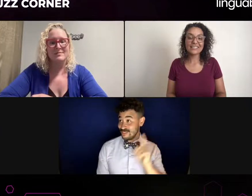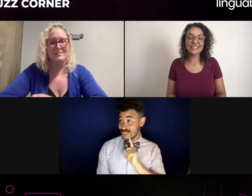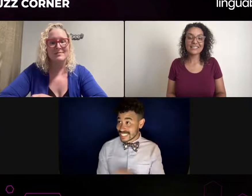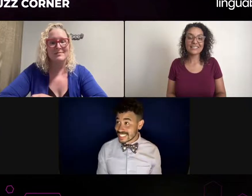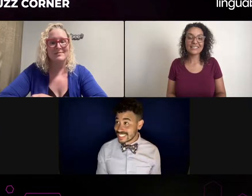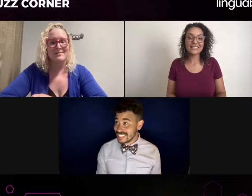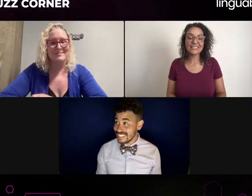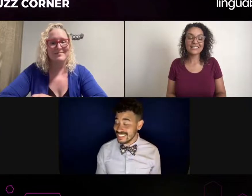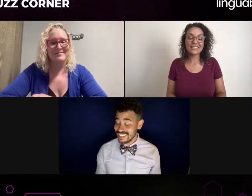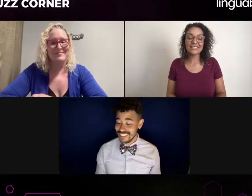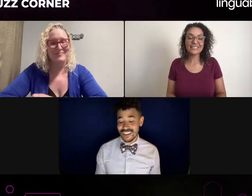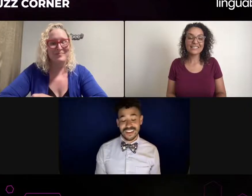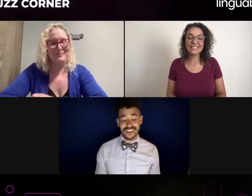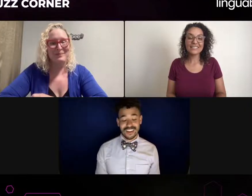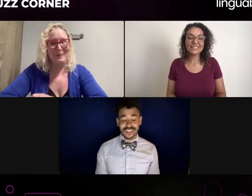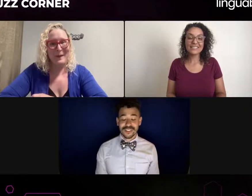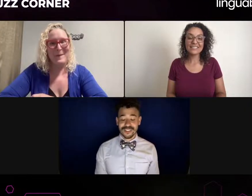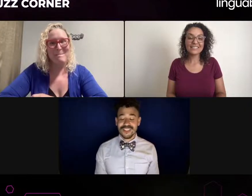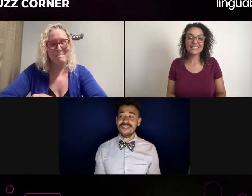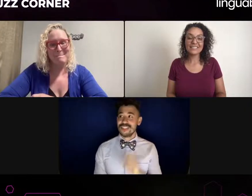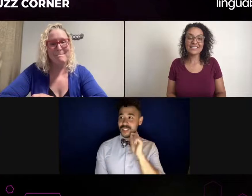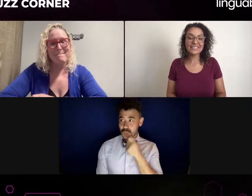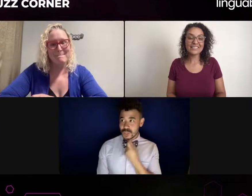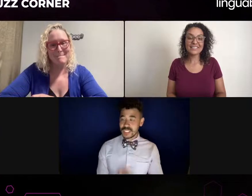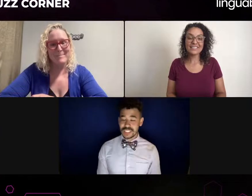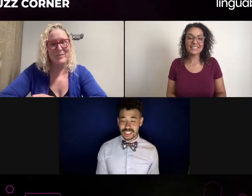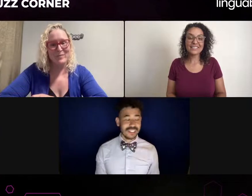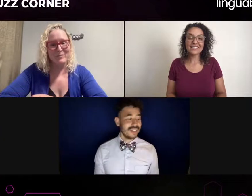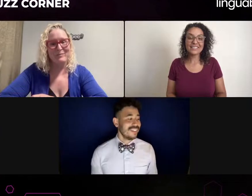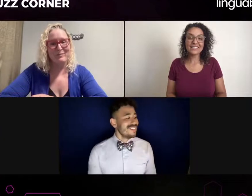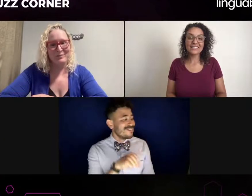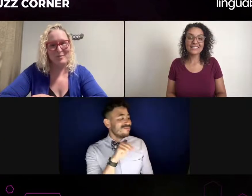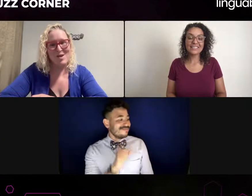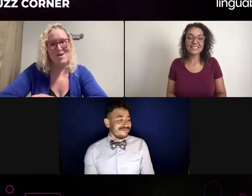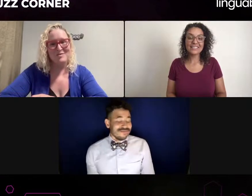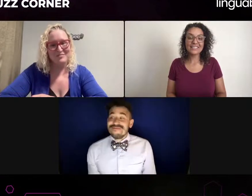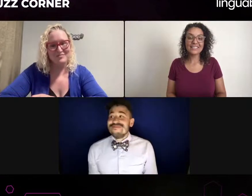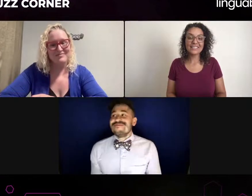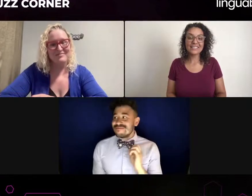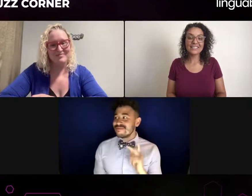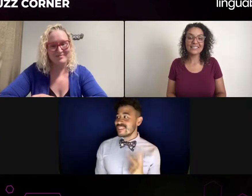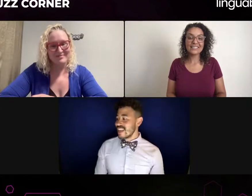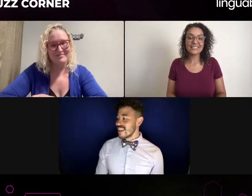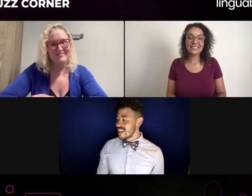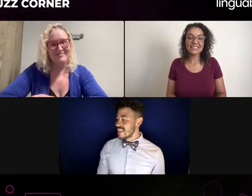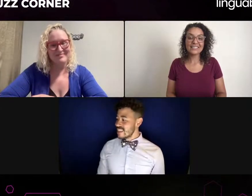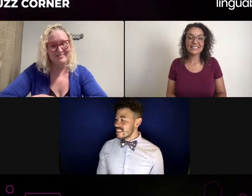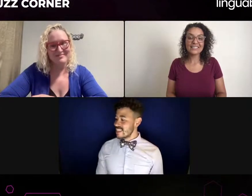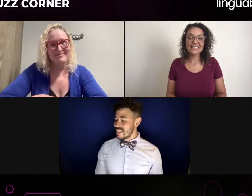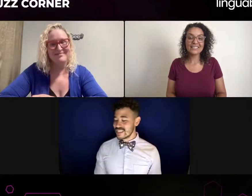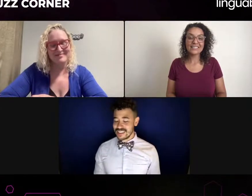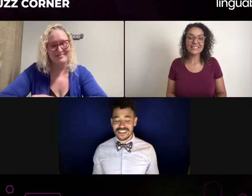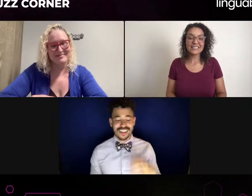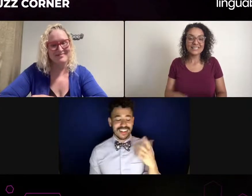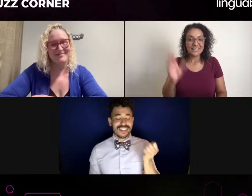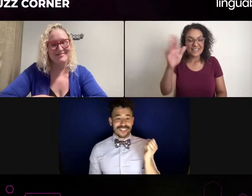and New York, you know, it's a buzz sign. As you know, he's a casting director that's fine. That's fine. I'll use that from now on.